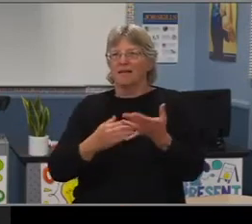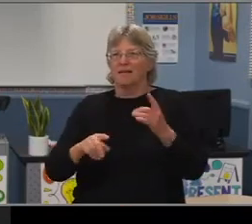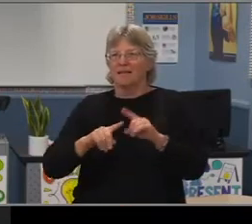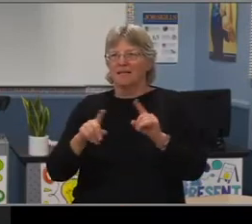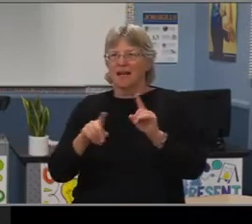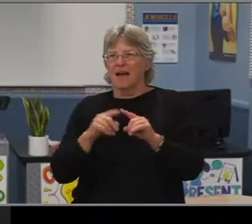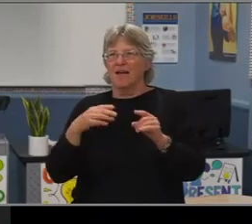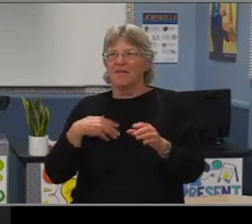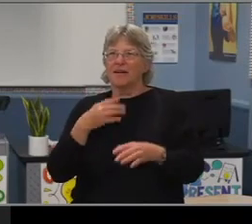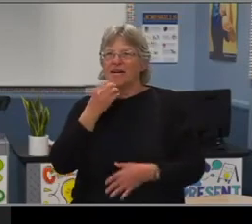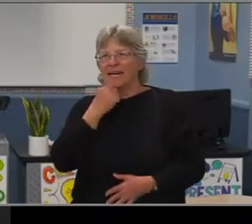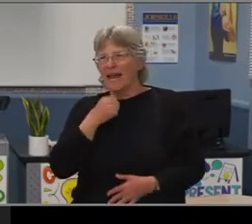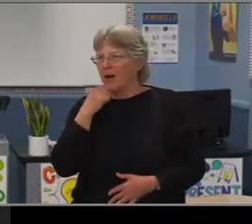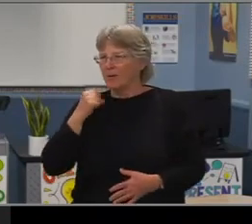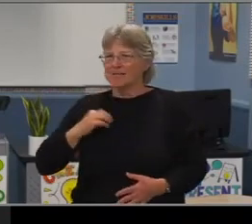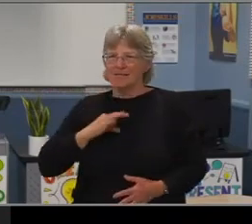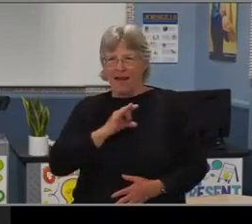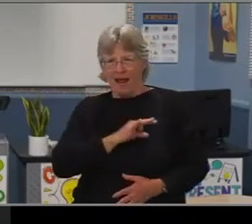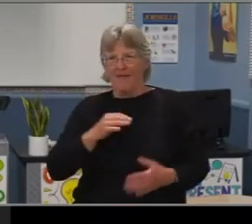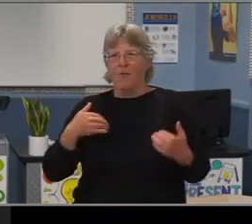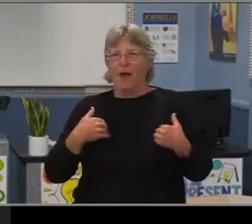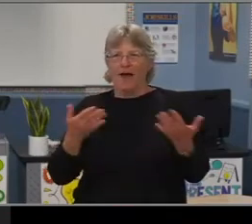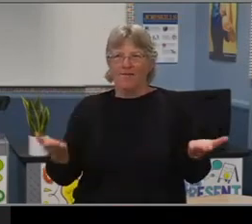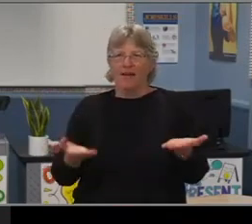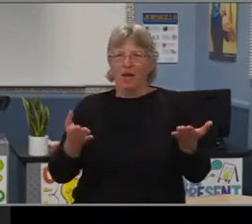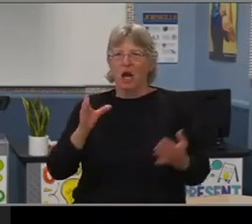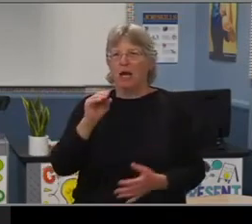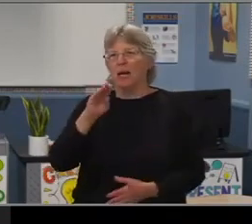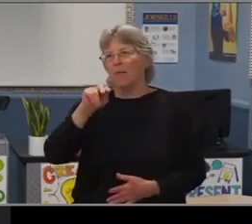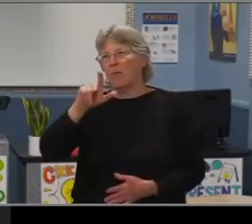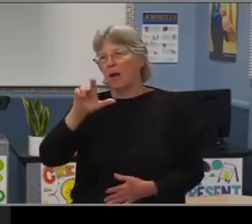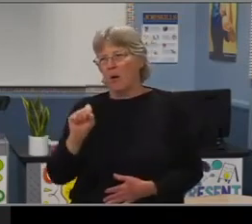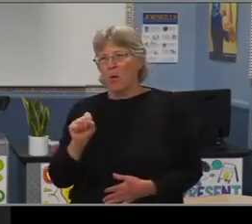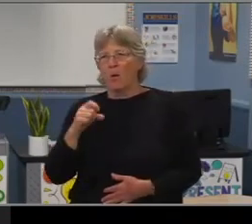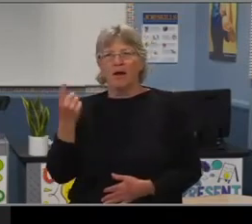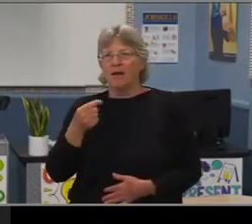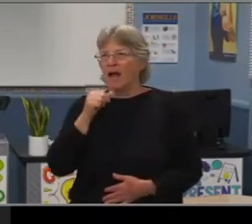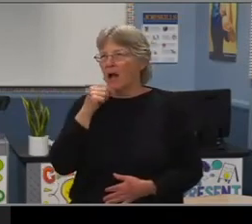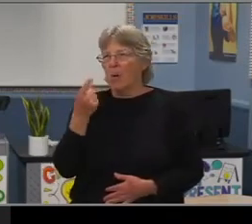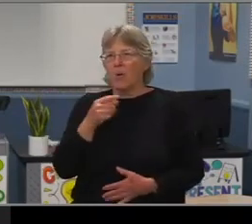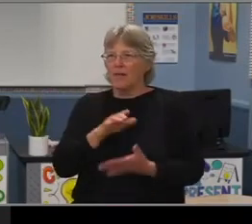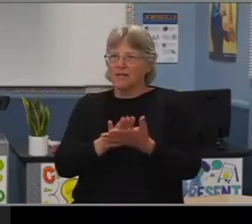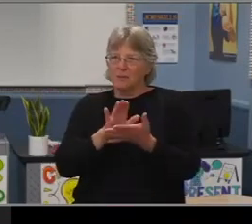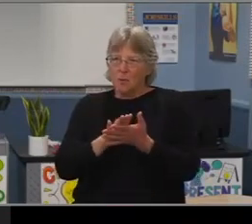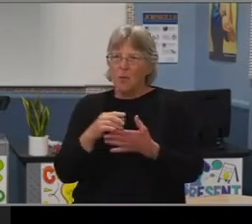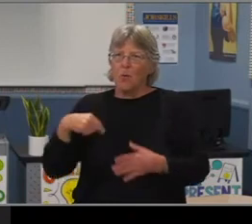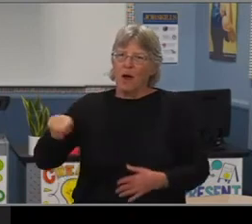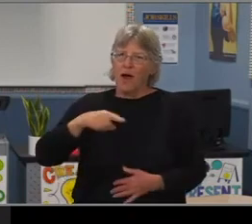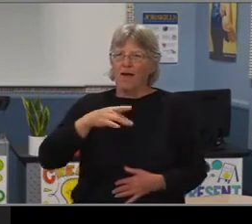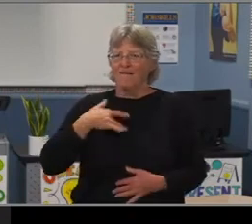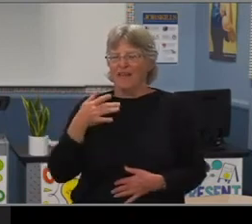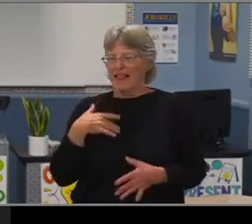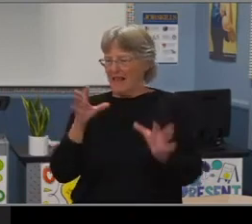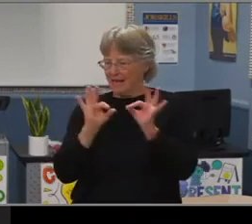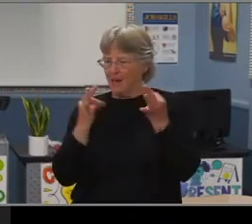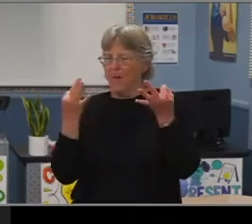we have at Cabrillo High School. Cabrillo isn't just a school to me, we are all a family. So much of a family that even though our campus